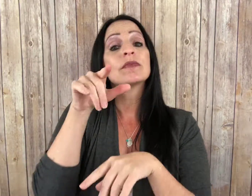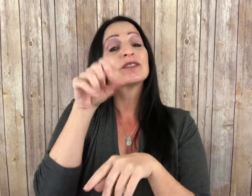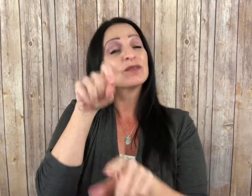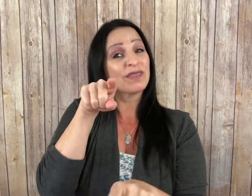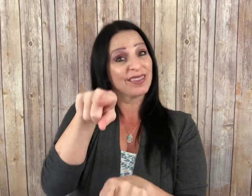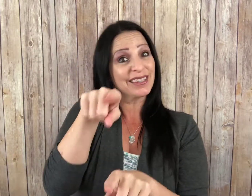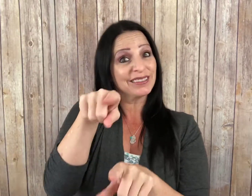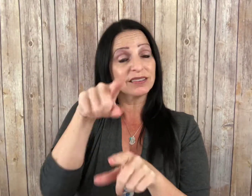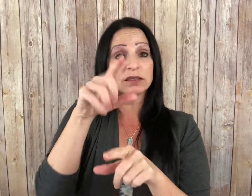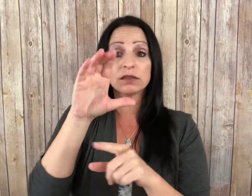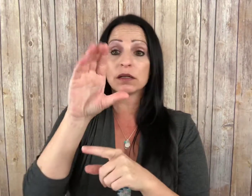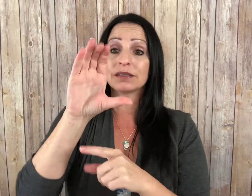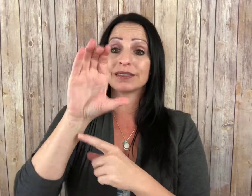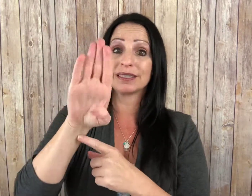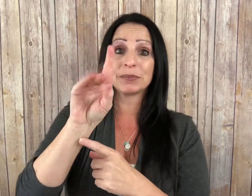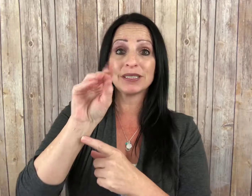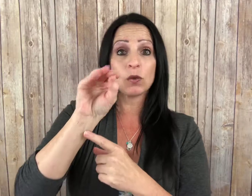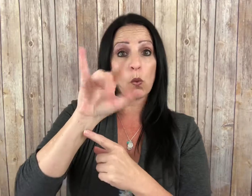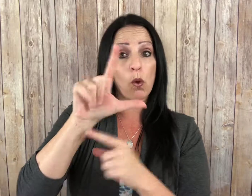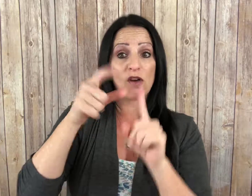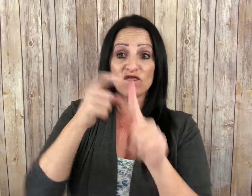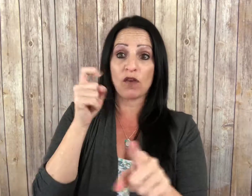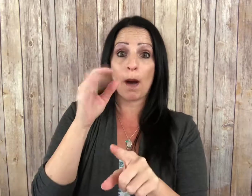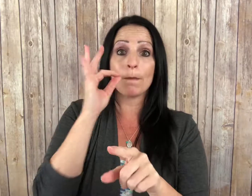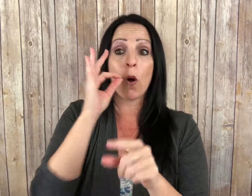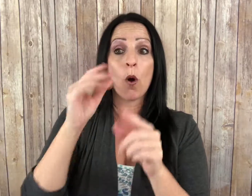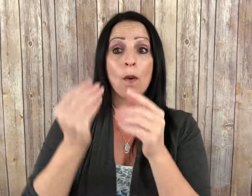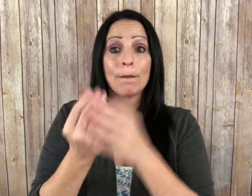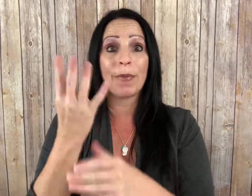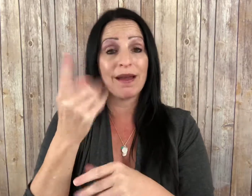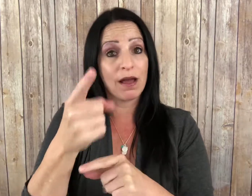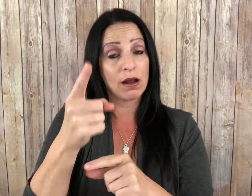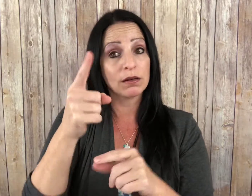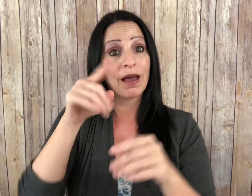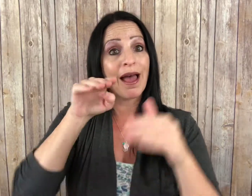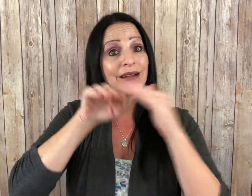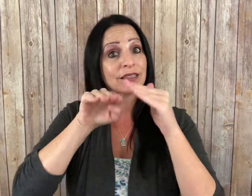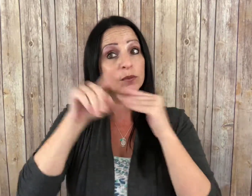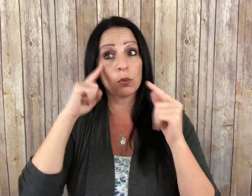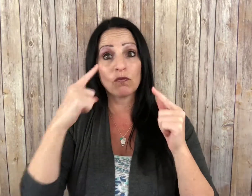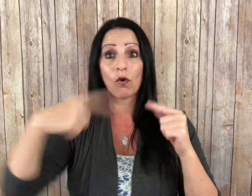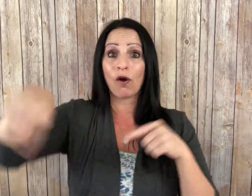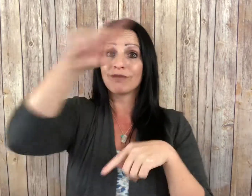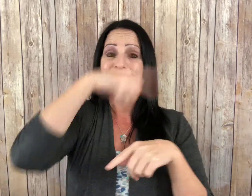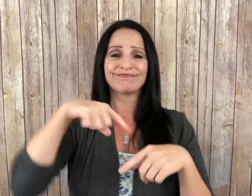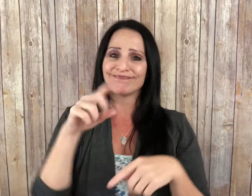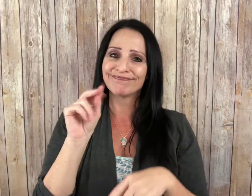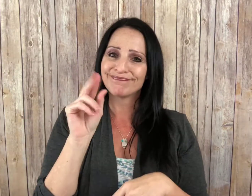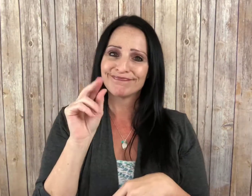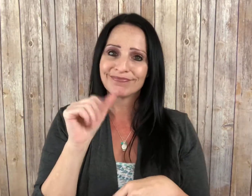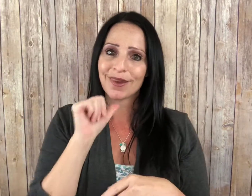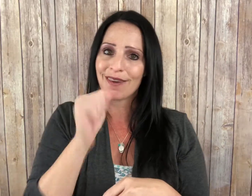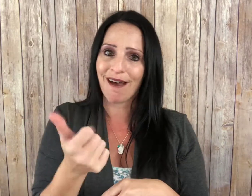In short, CBD oil derived from marijuana plant is not accessible to everyone.